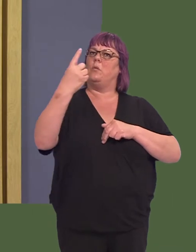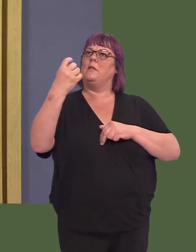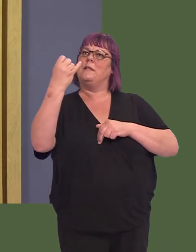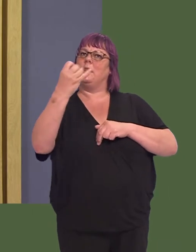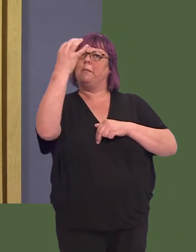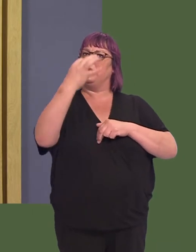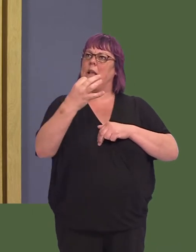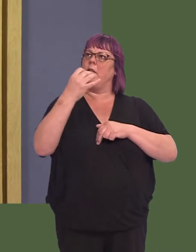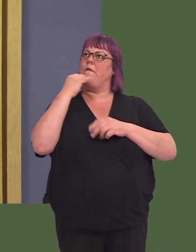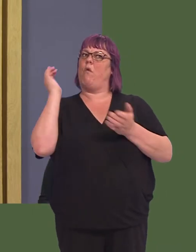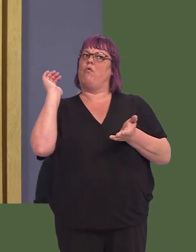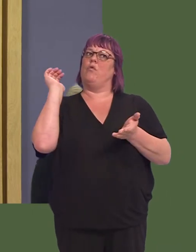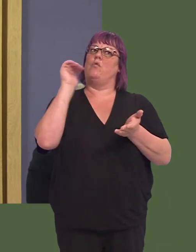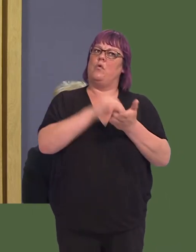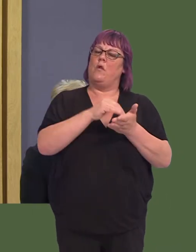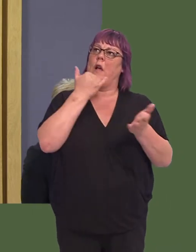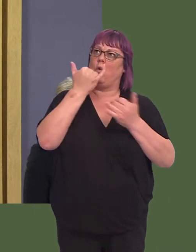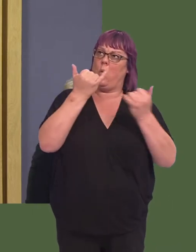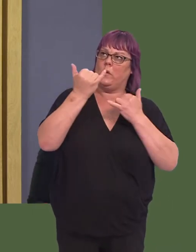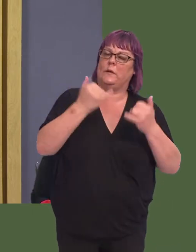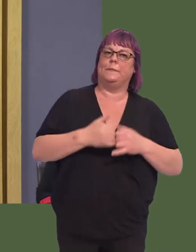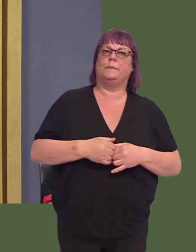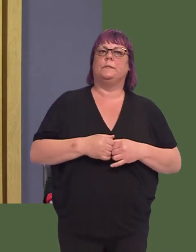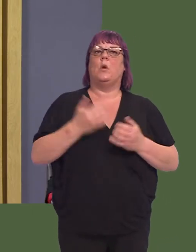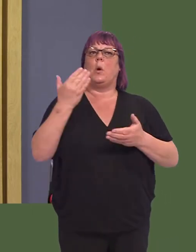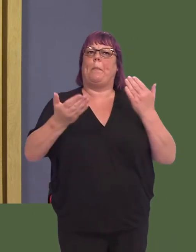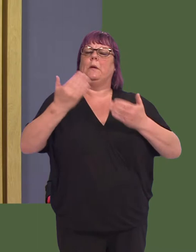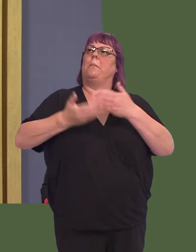per cent on the number of emergency ambulance calls made in previous years.